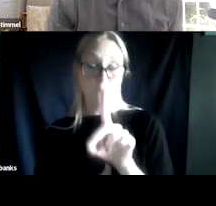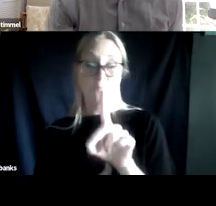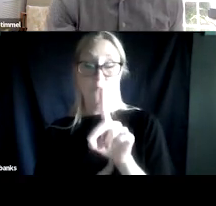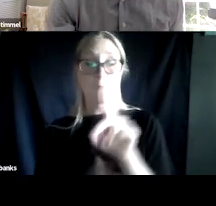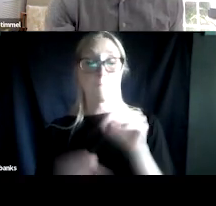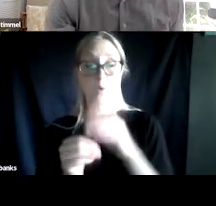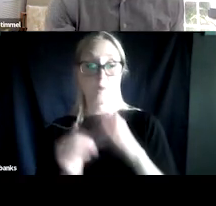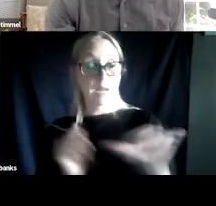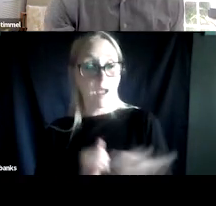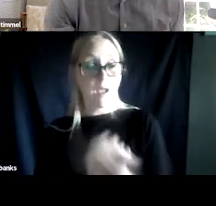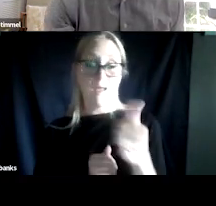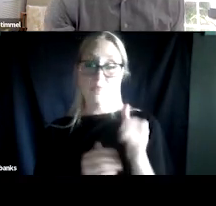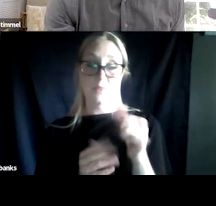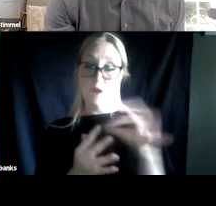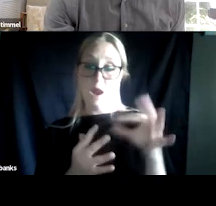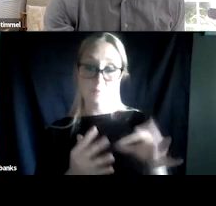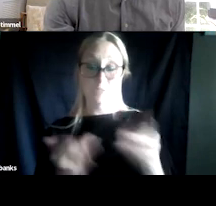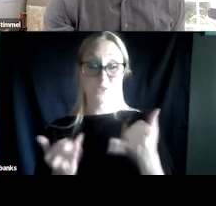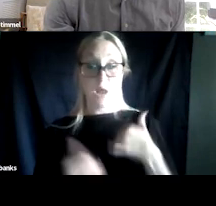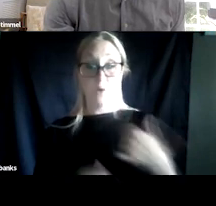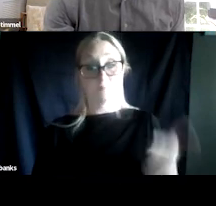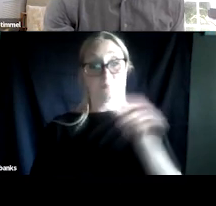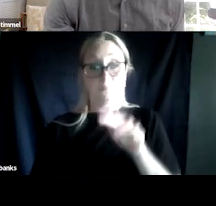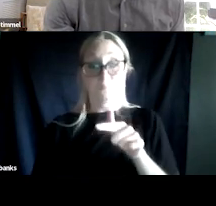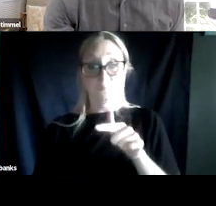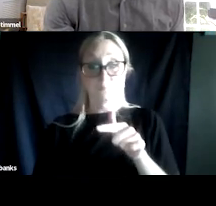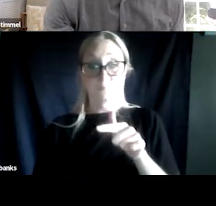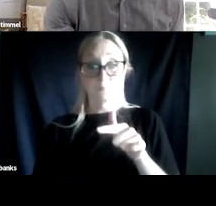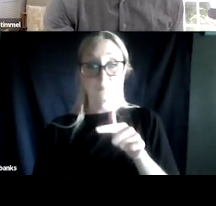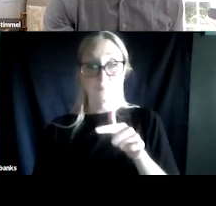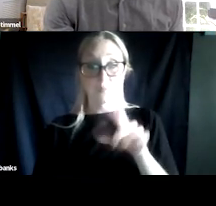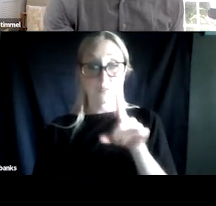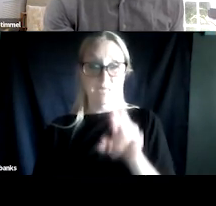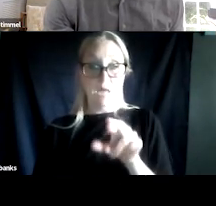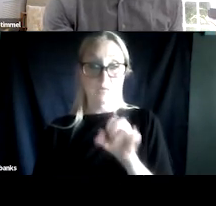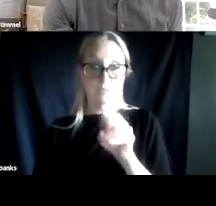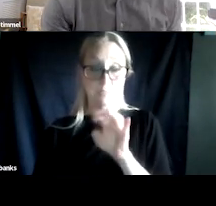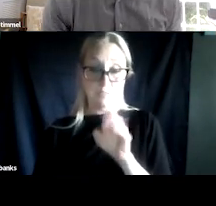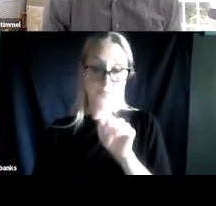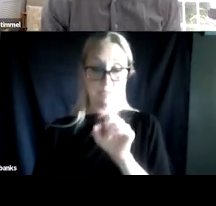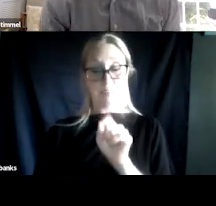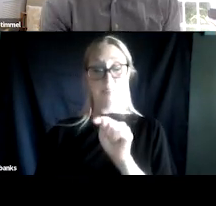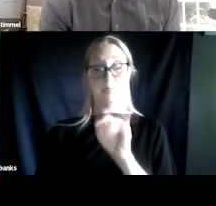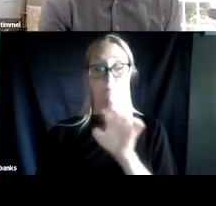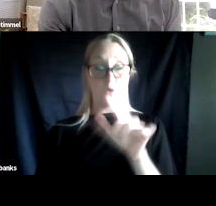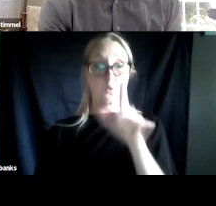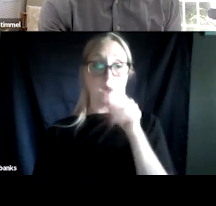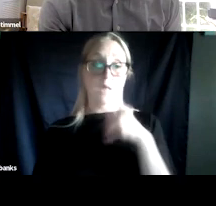And with that, I'm gonna go ahead and turn this back over to Dr. Stimmel who's got some great assets for us to share.